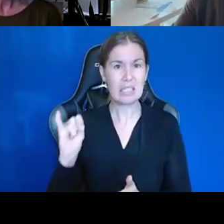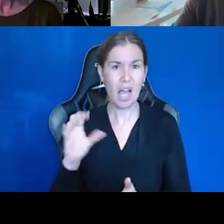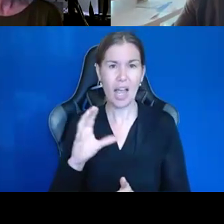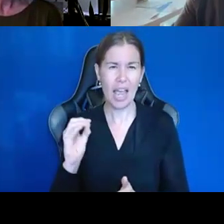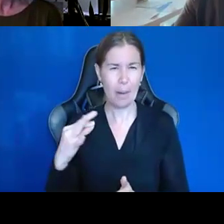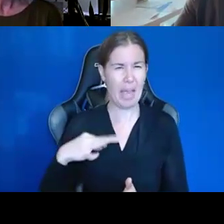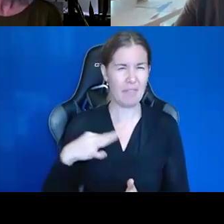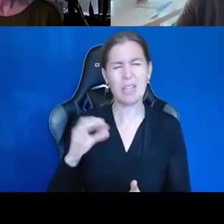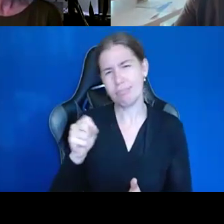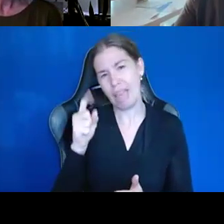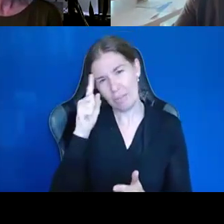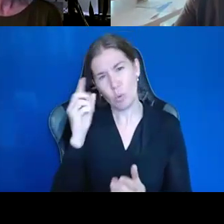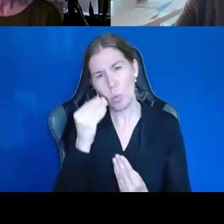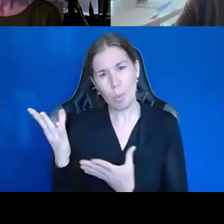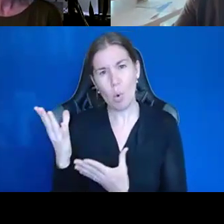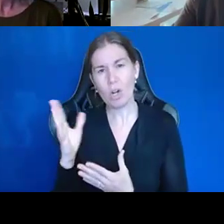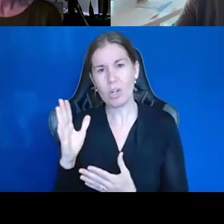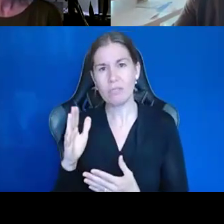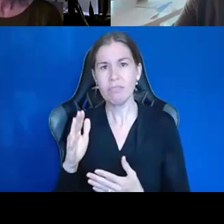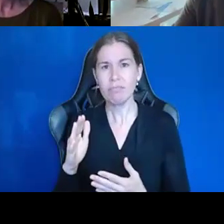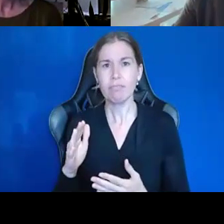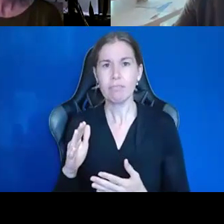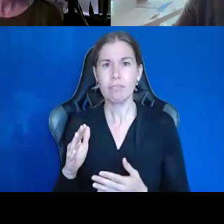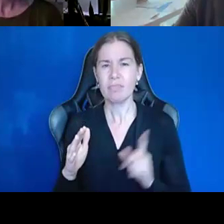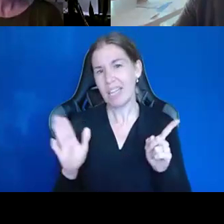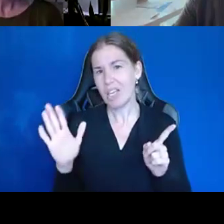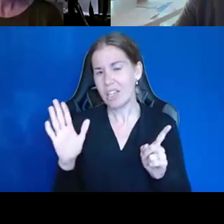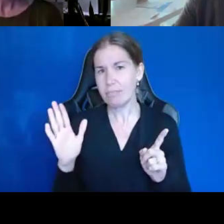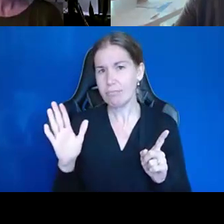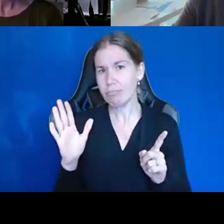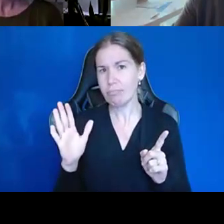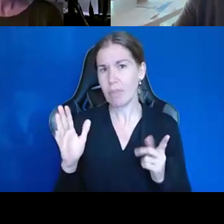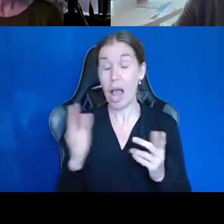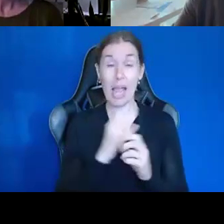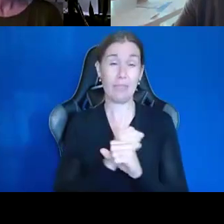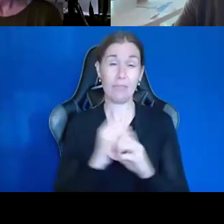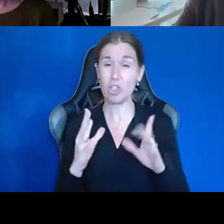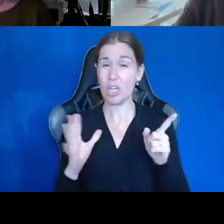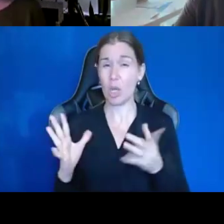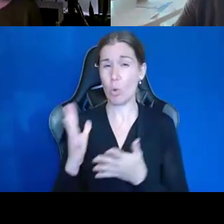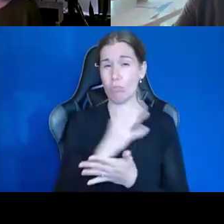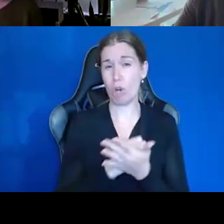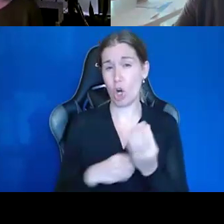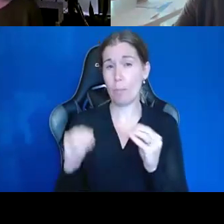report it, and it will end up he'll you know, I envision him making more than that little